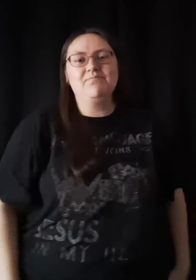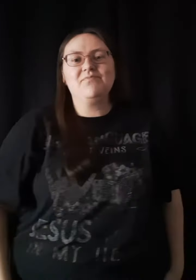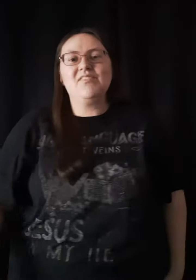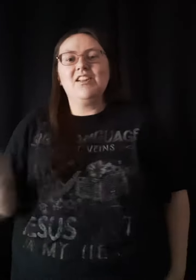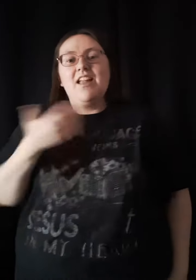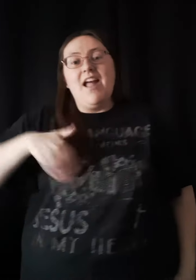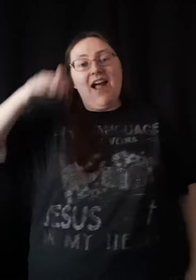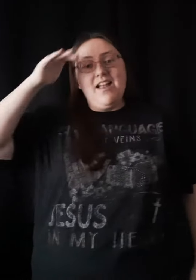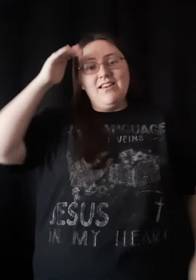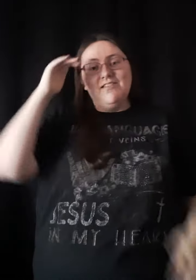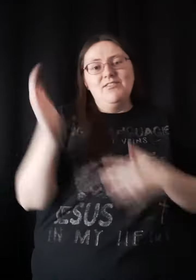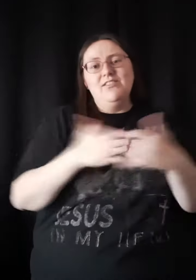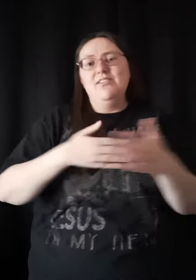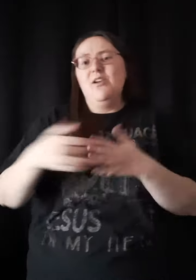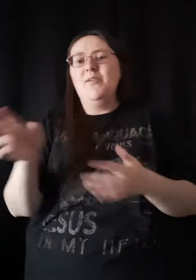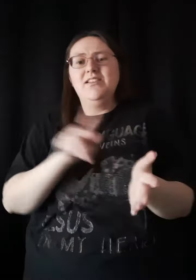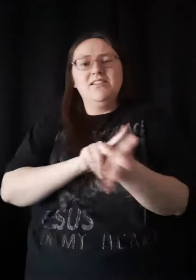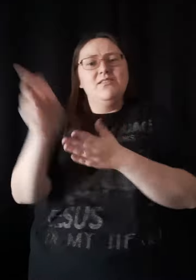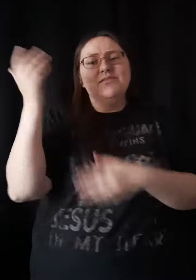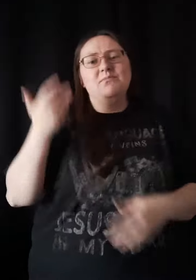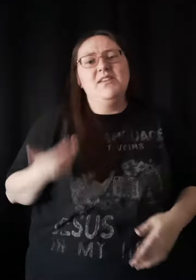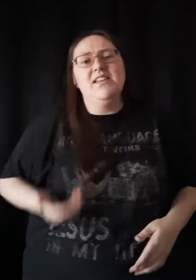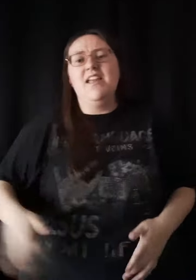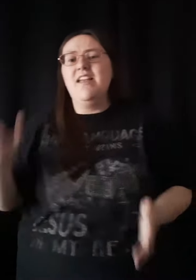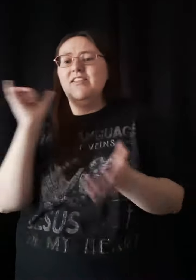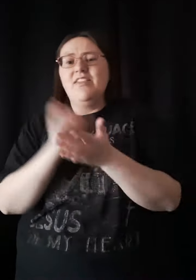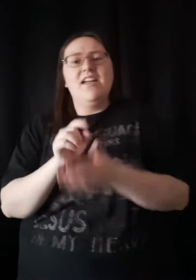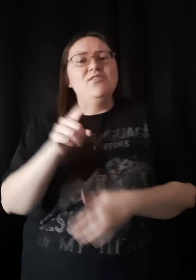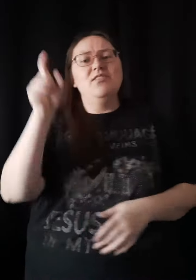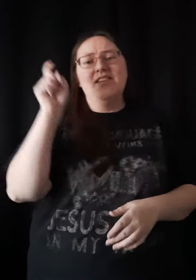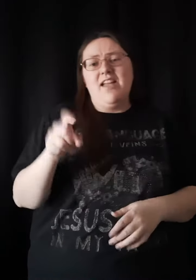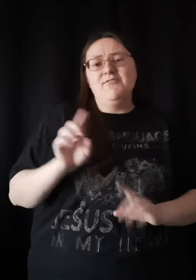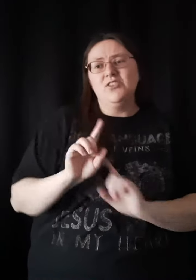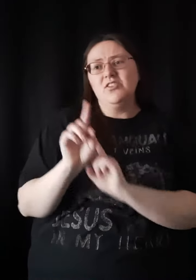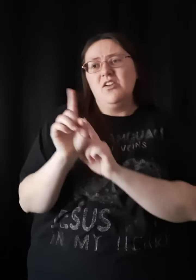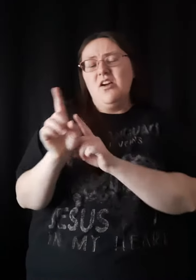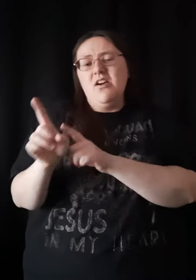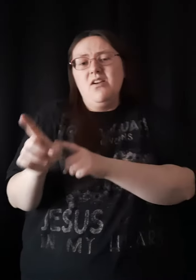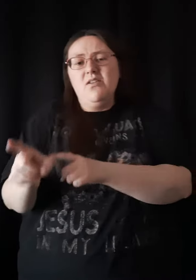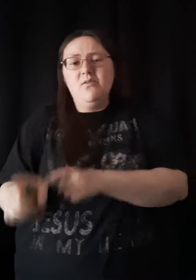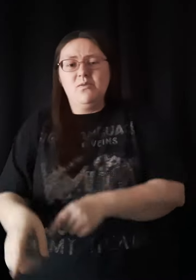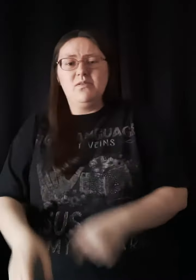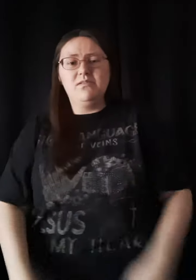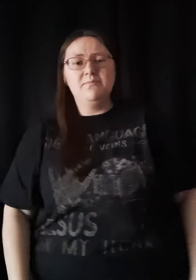And even though it kills me That you have to go